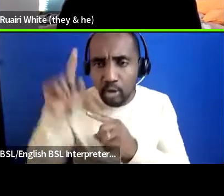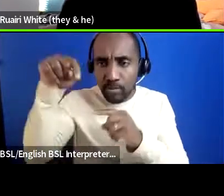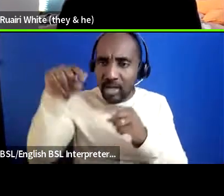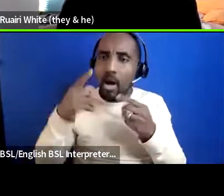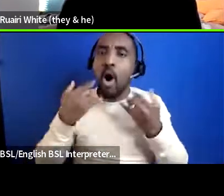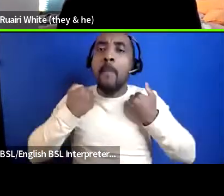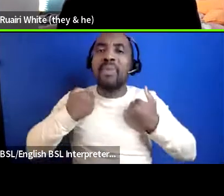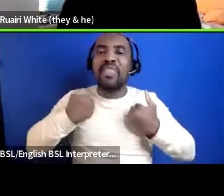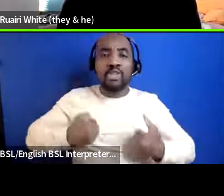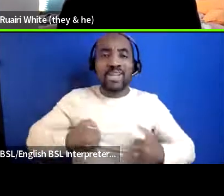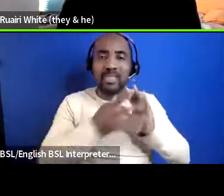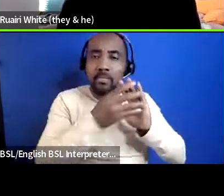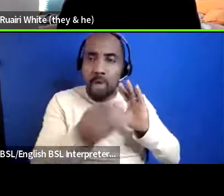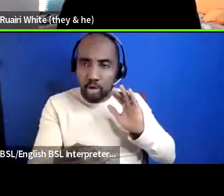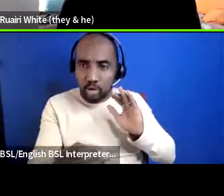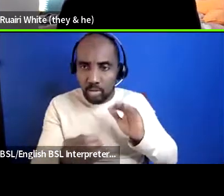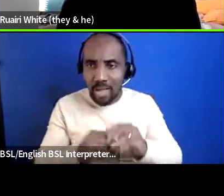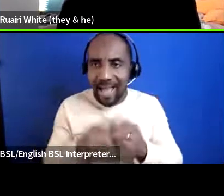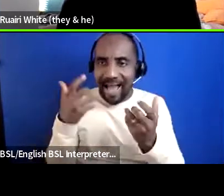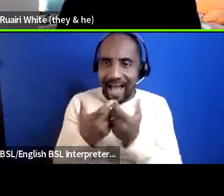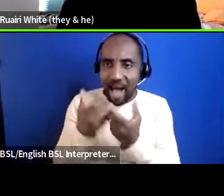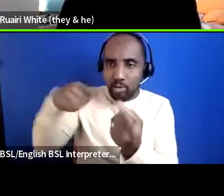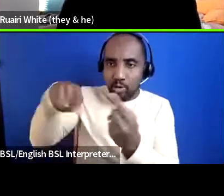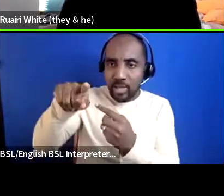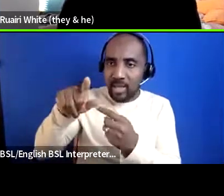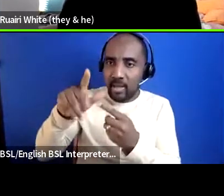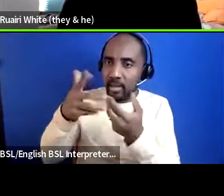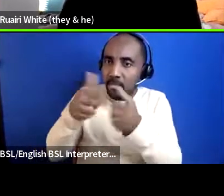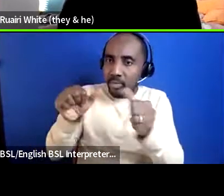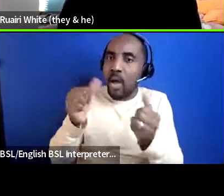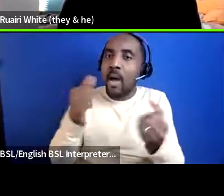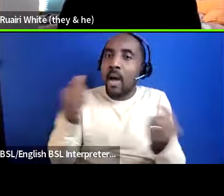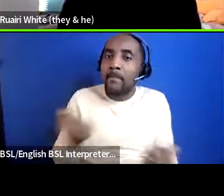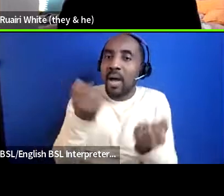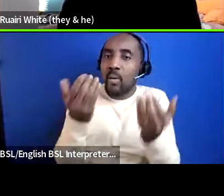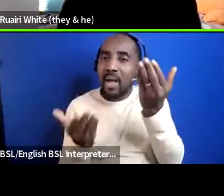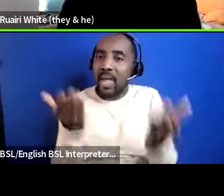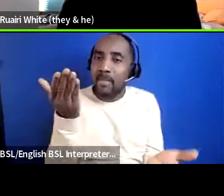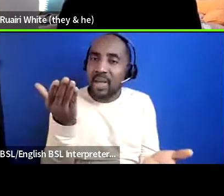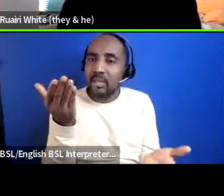address their reductive perspective of seeing normal responses to oppression discrimination